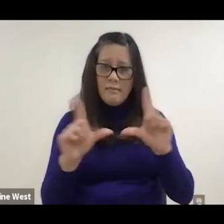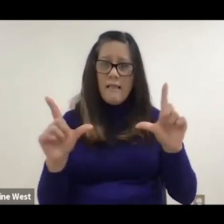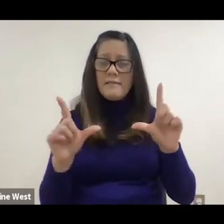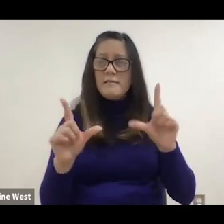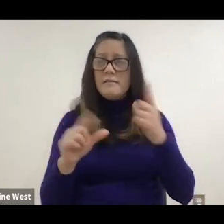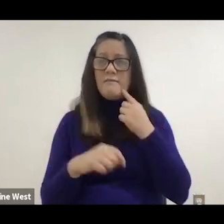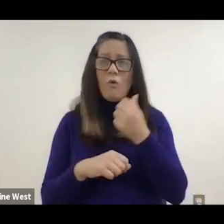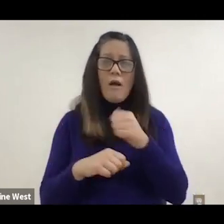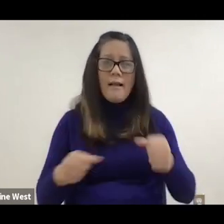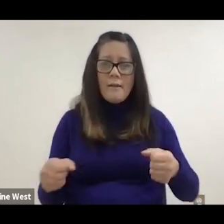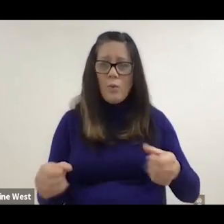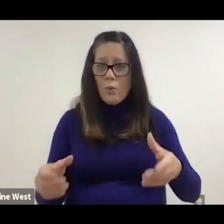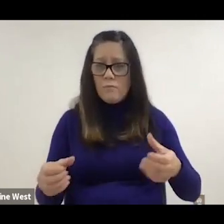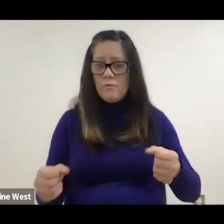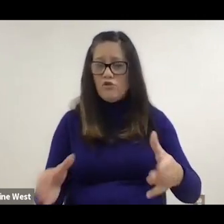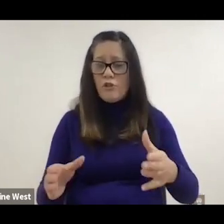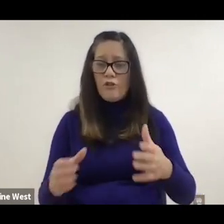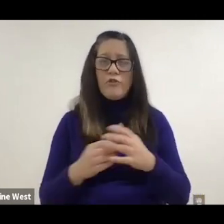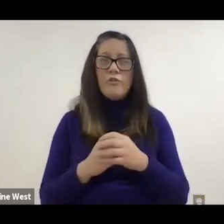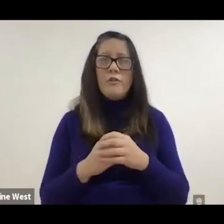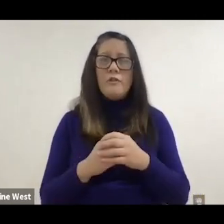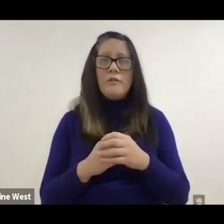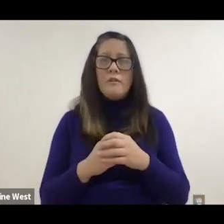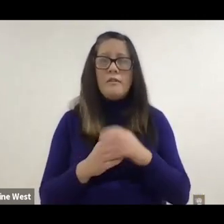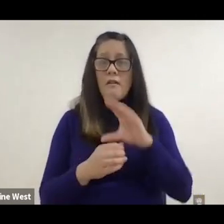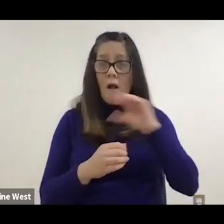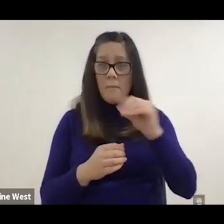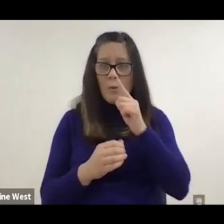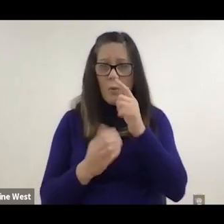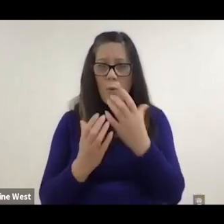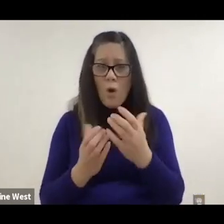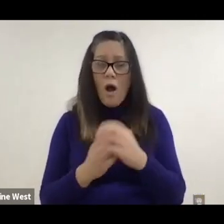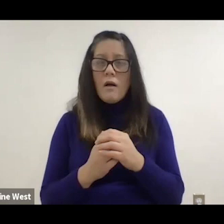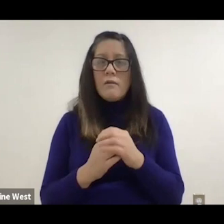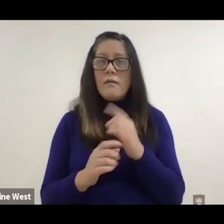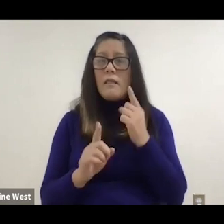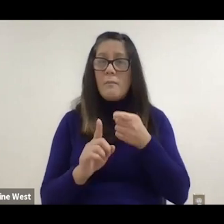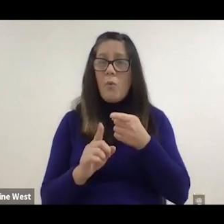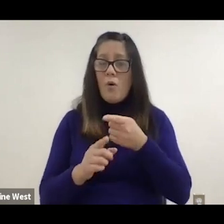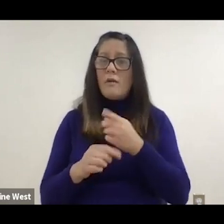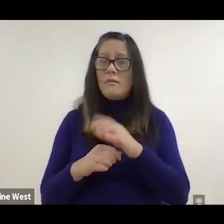they wanted it as a royalty free license. The idea was to keep one company from